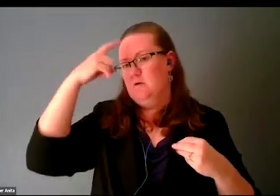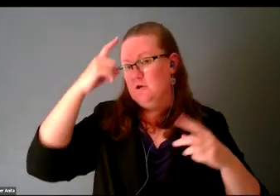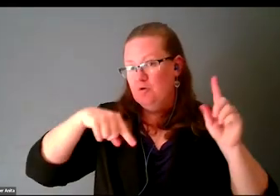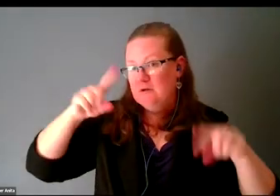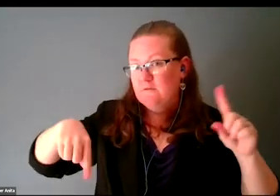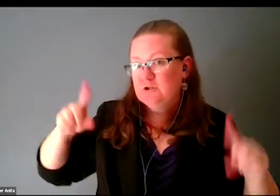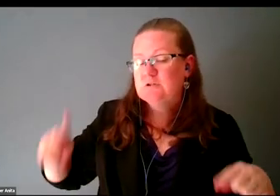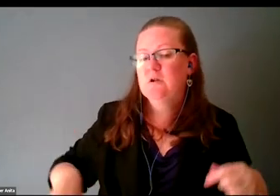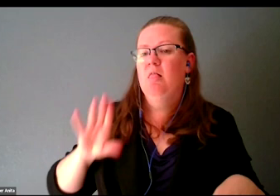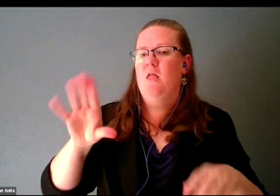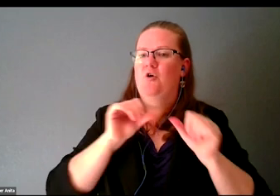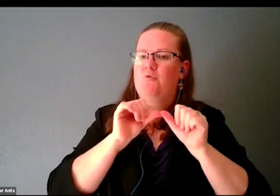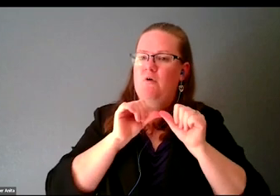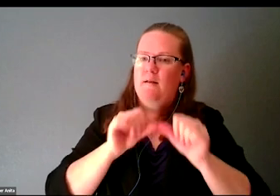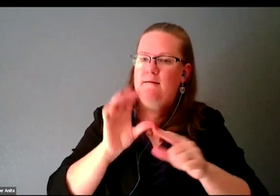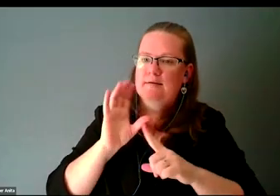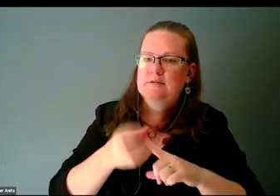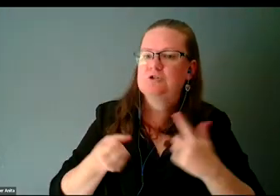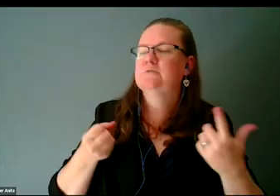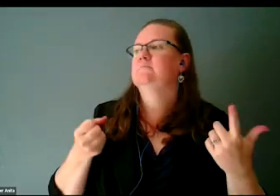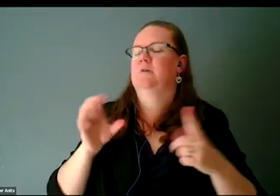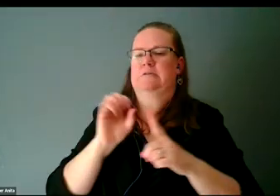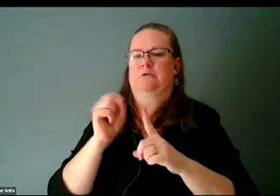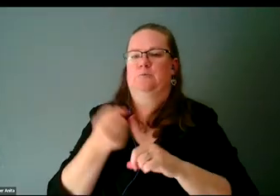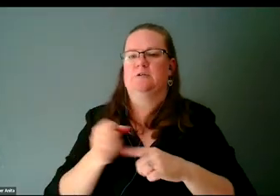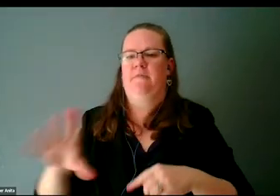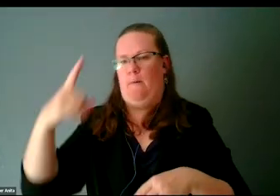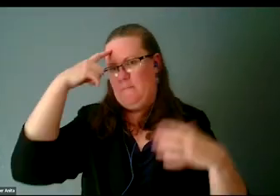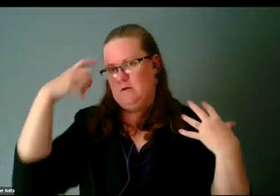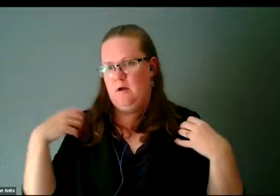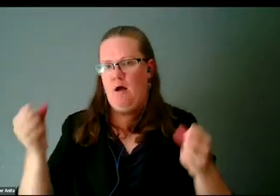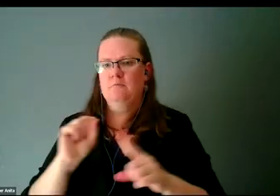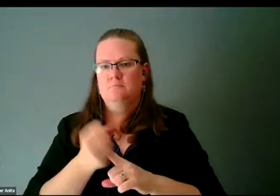or their mental health condition. Once you accept the deepest part of yourself society